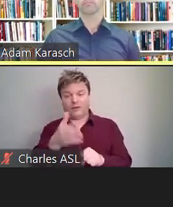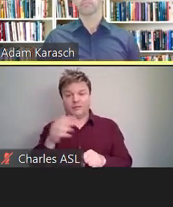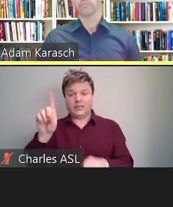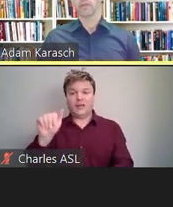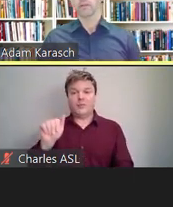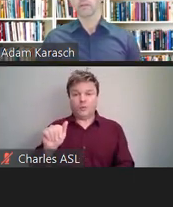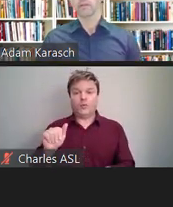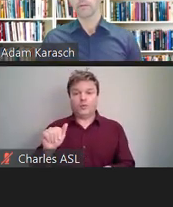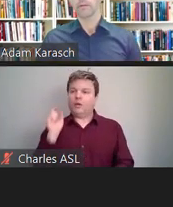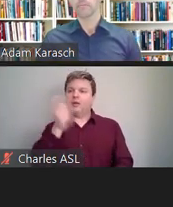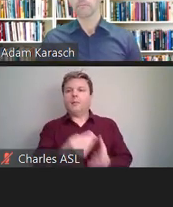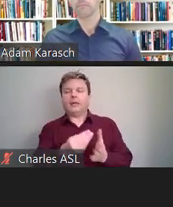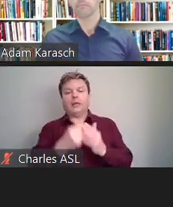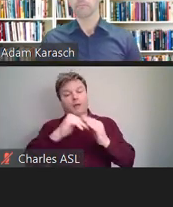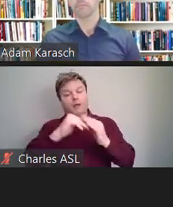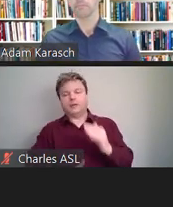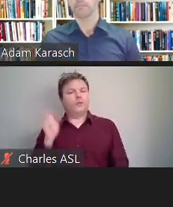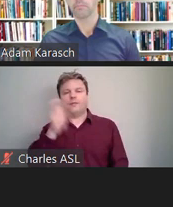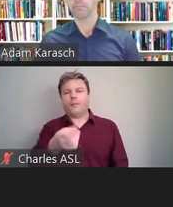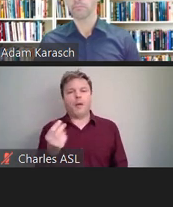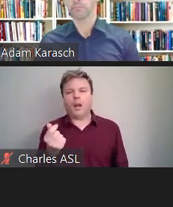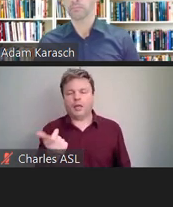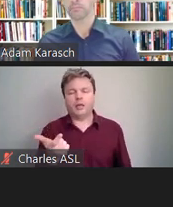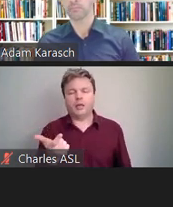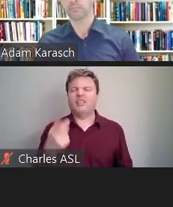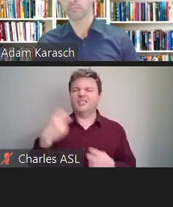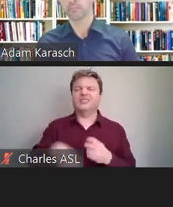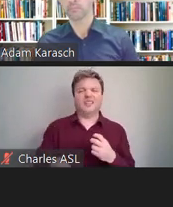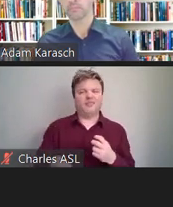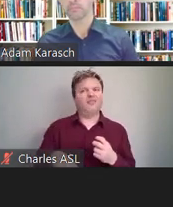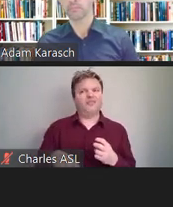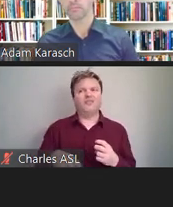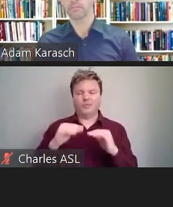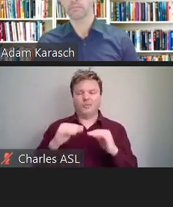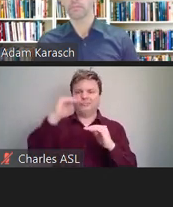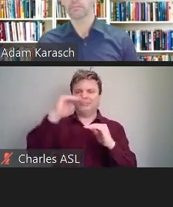And I see here in the chat that it's a federal requirement from OFCCP,